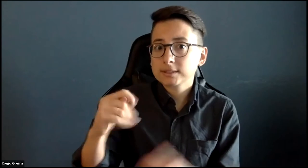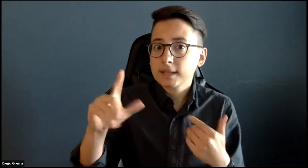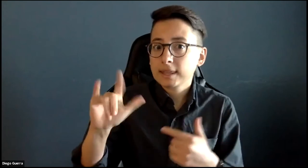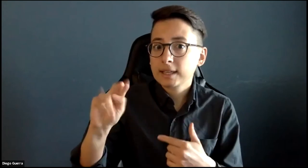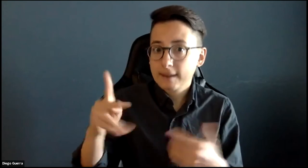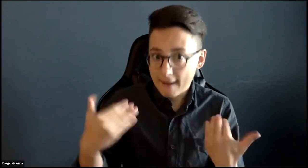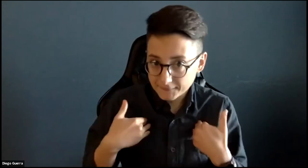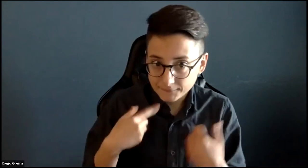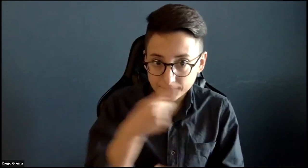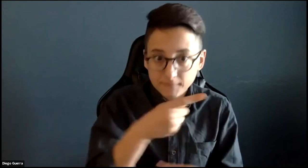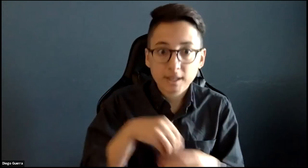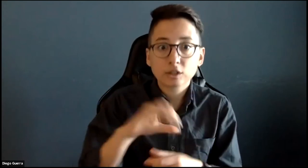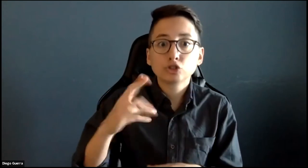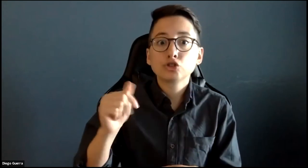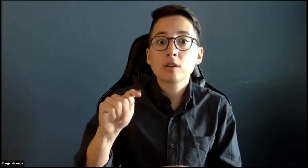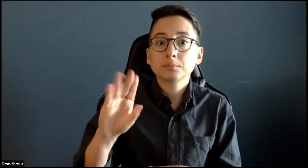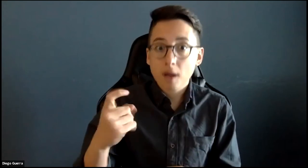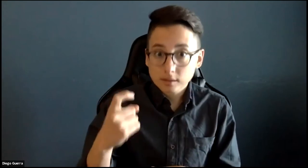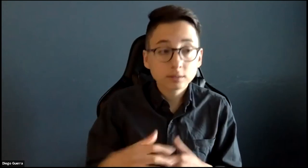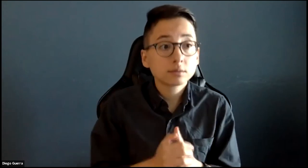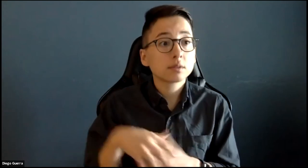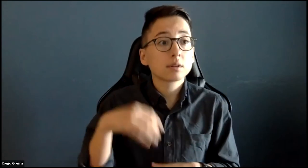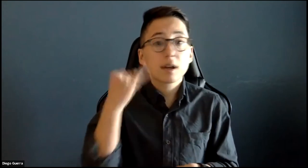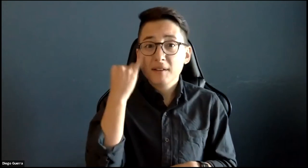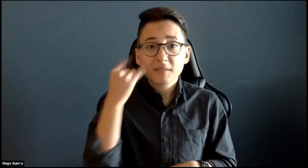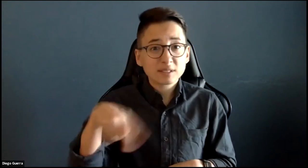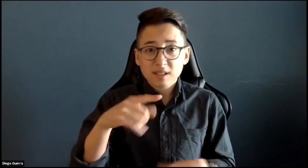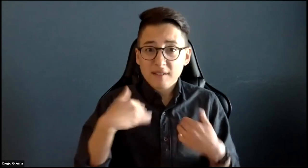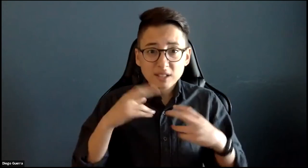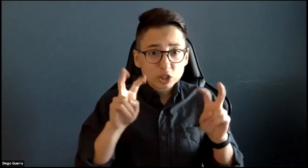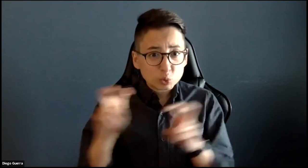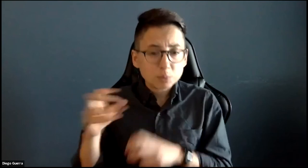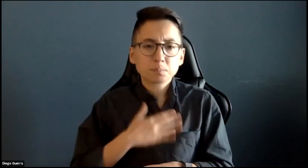We are using captioning today there's a stream text link, again in your chat box.